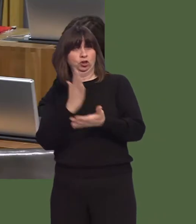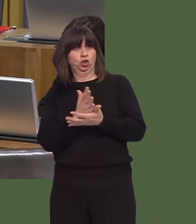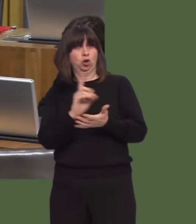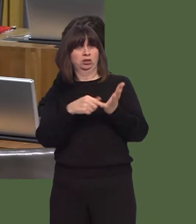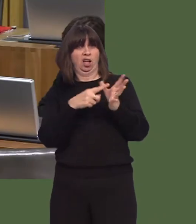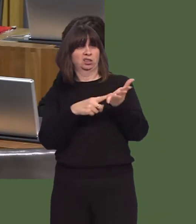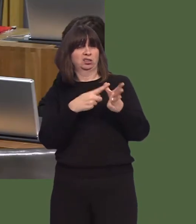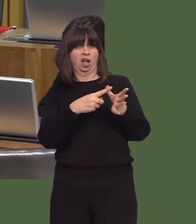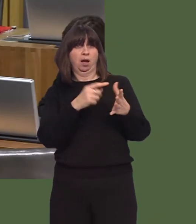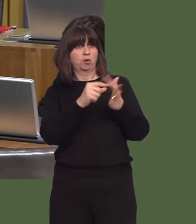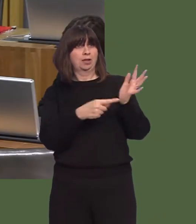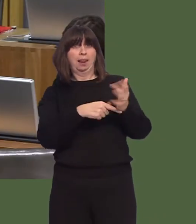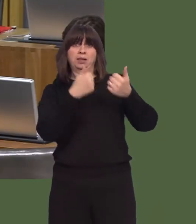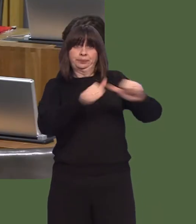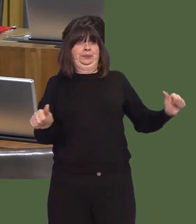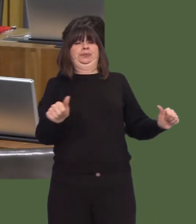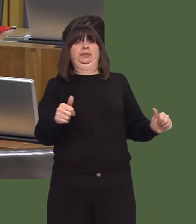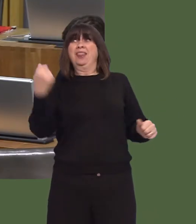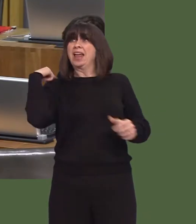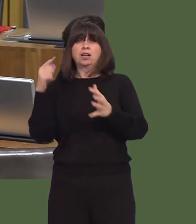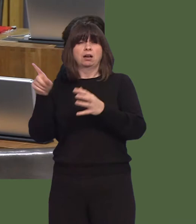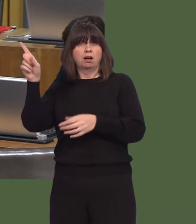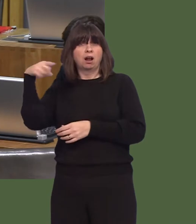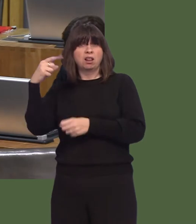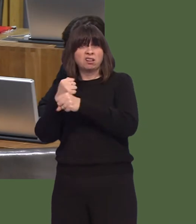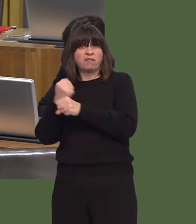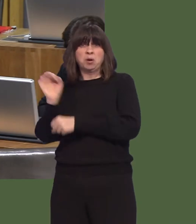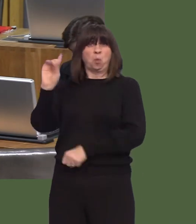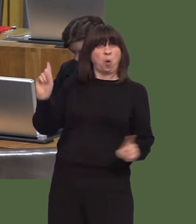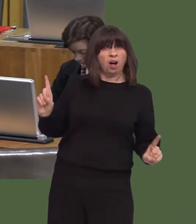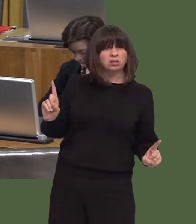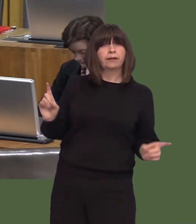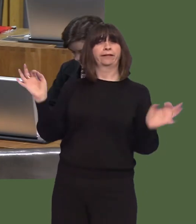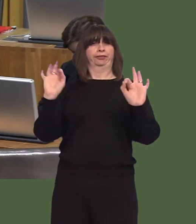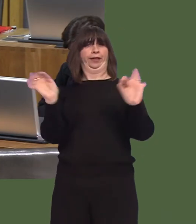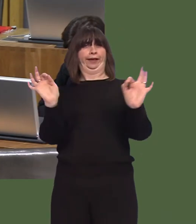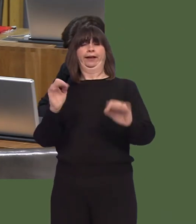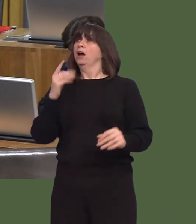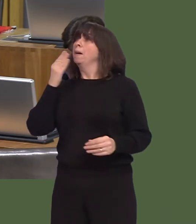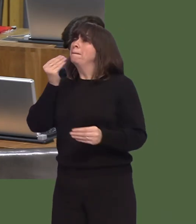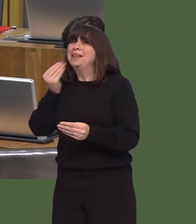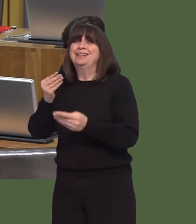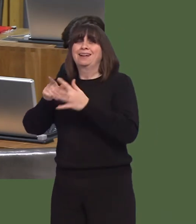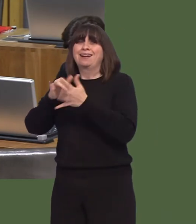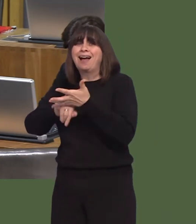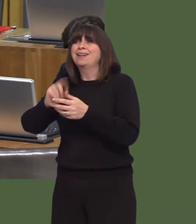of Tata Port Talbot at a time when the UK Government did nothing? We asked the UK Government to deal with energy prices; they did nothing about that at all.